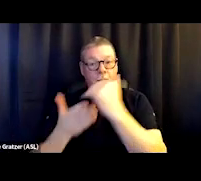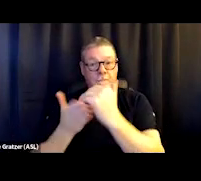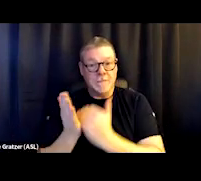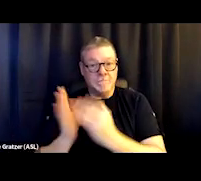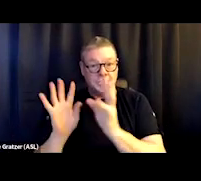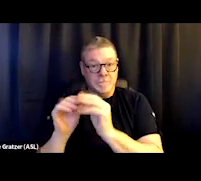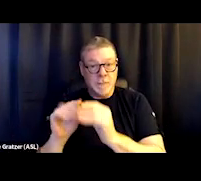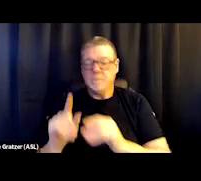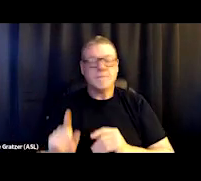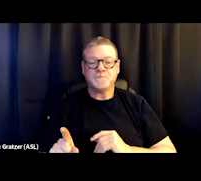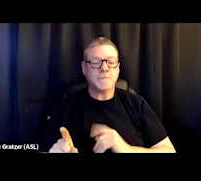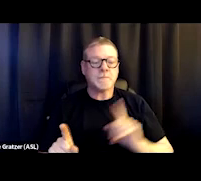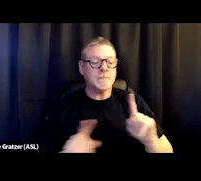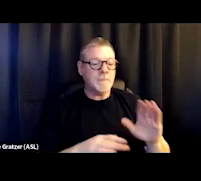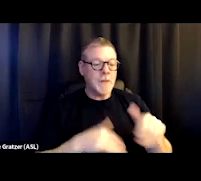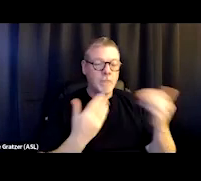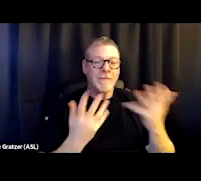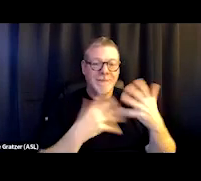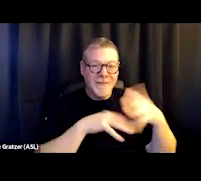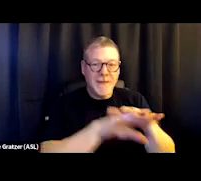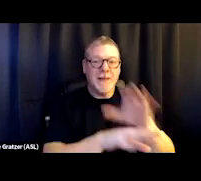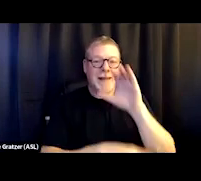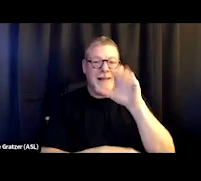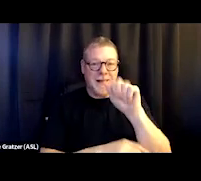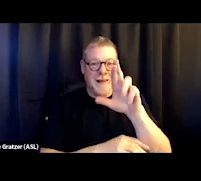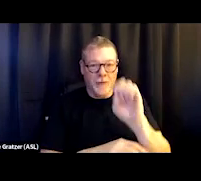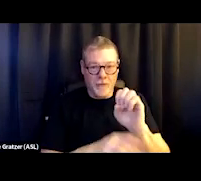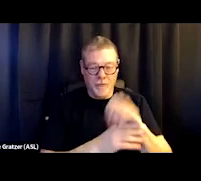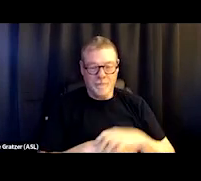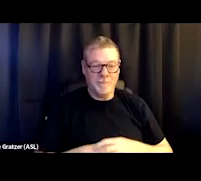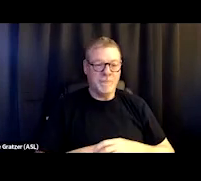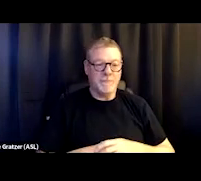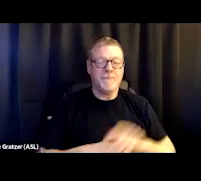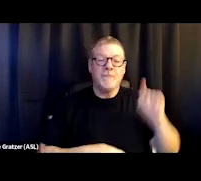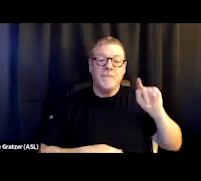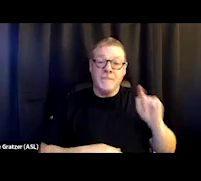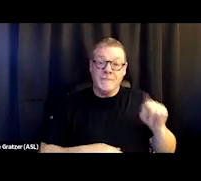the ability to provide this integrated care model where, you know, you have the ability